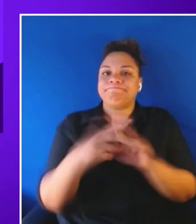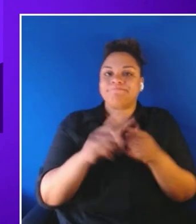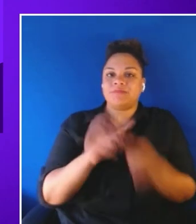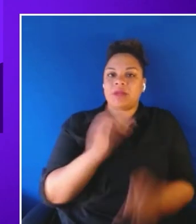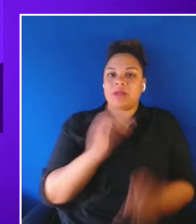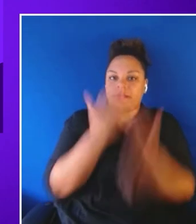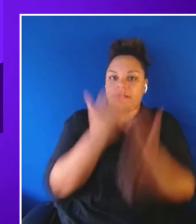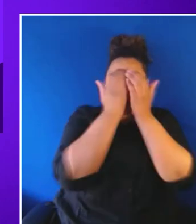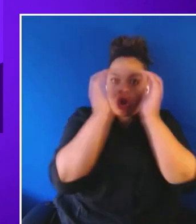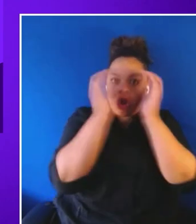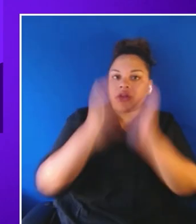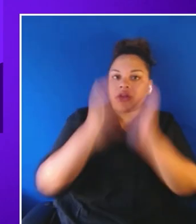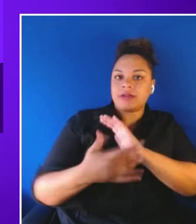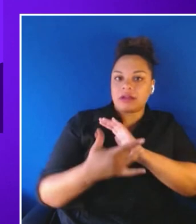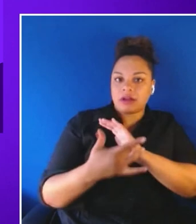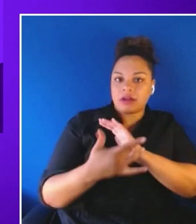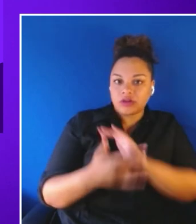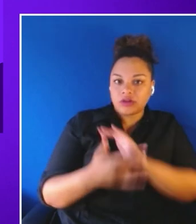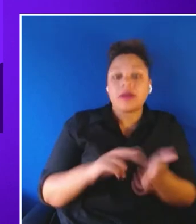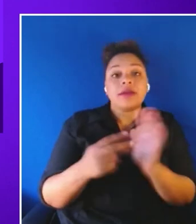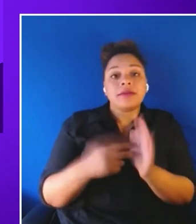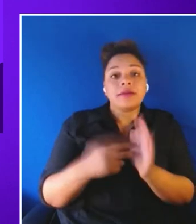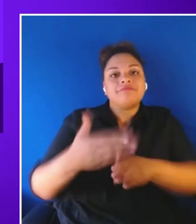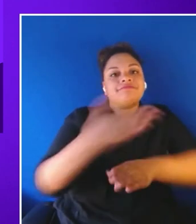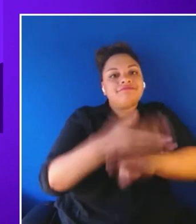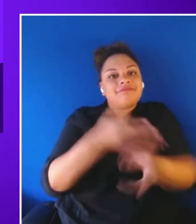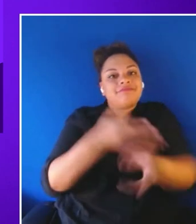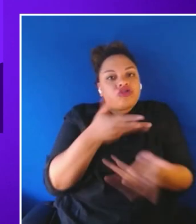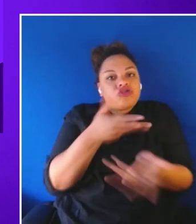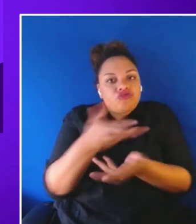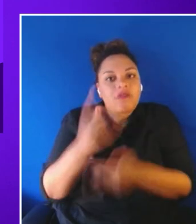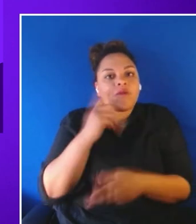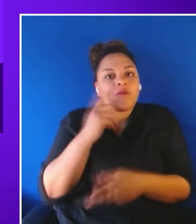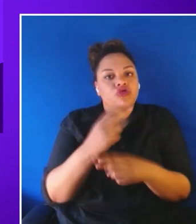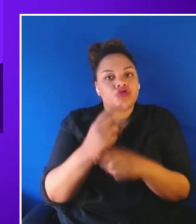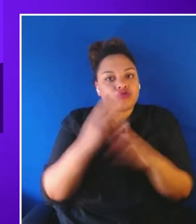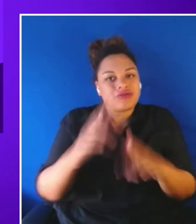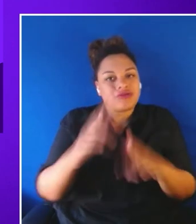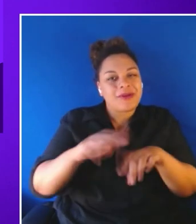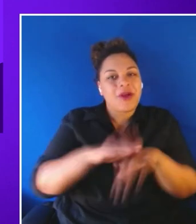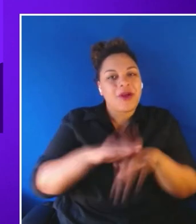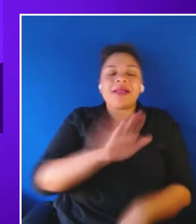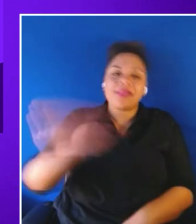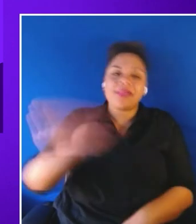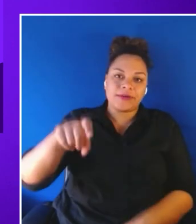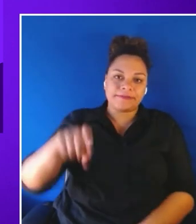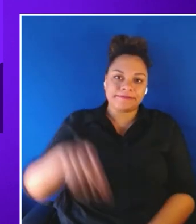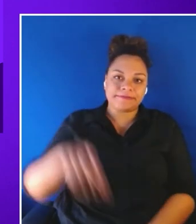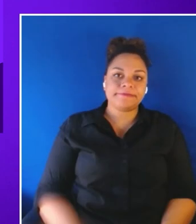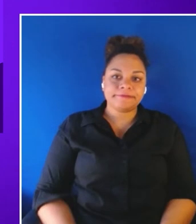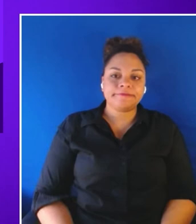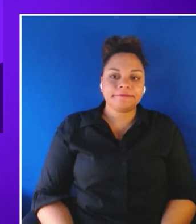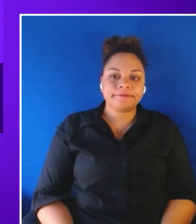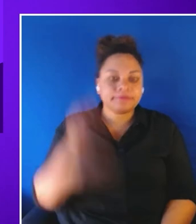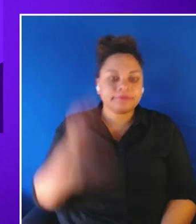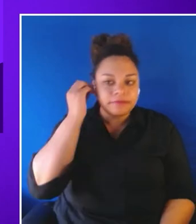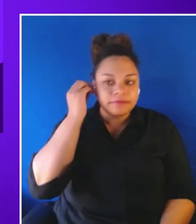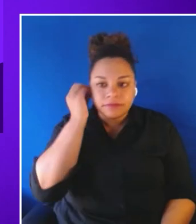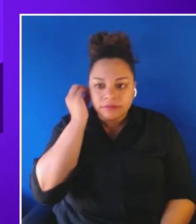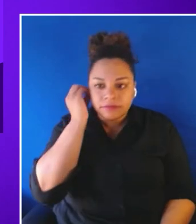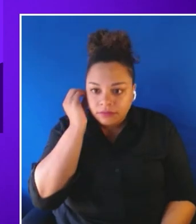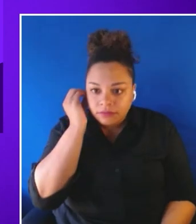ways to interactions for the users depending on their needs. And let's go to an example. Great.